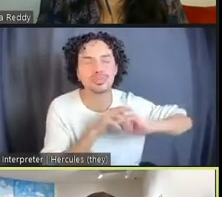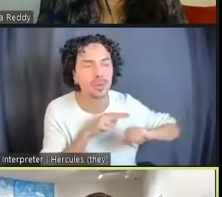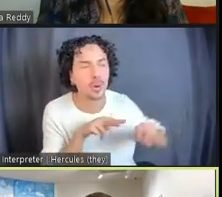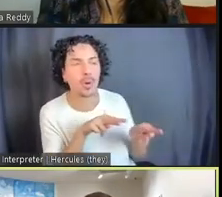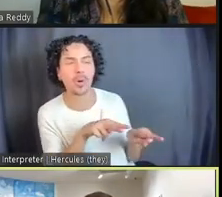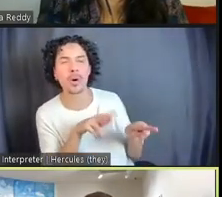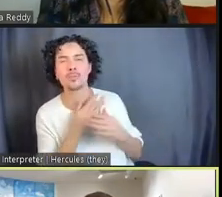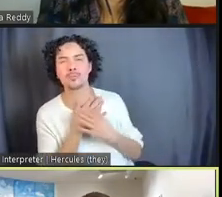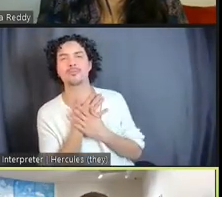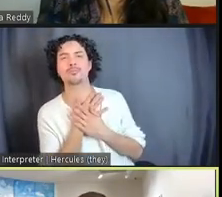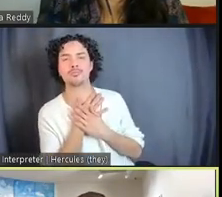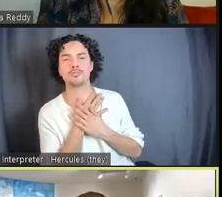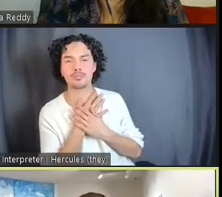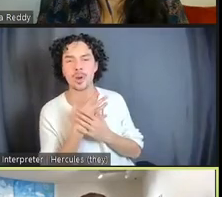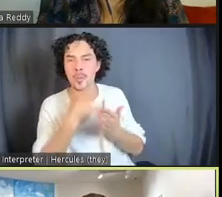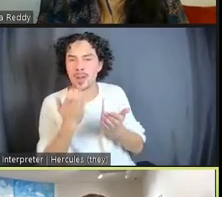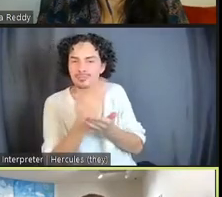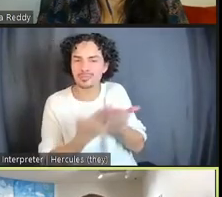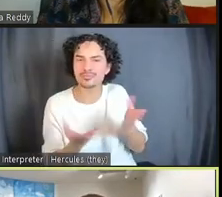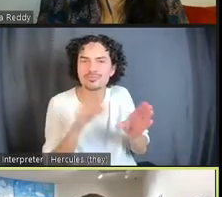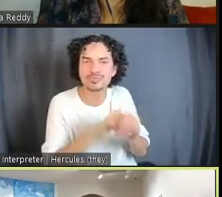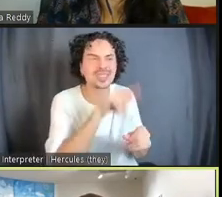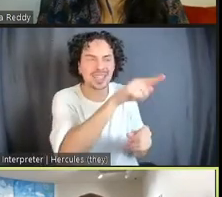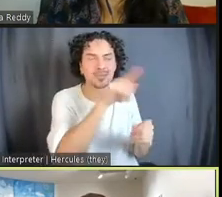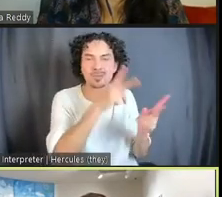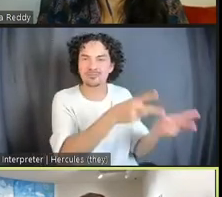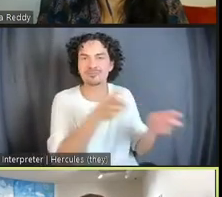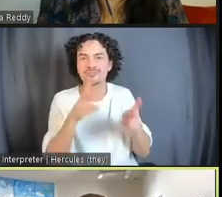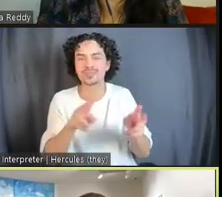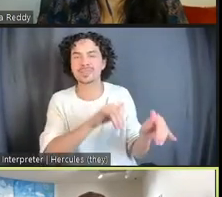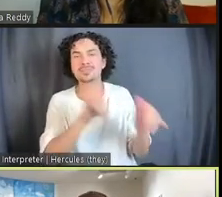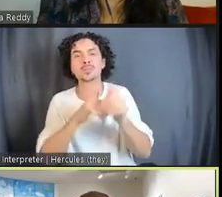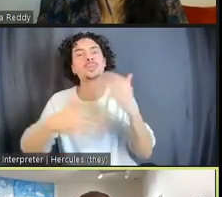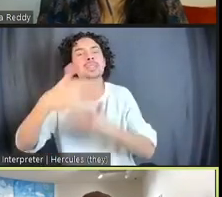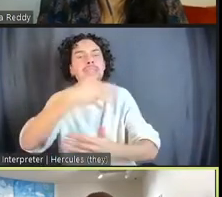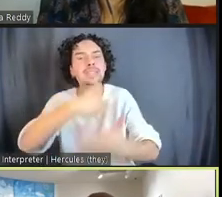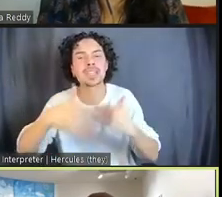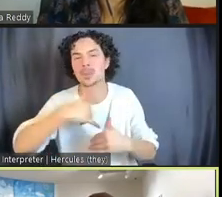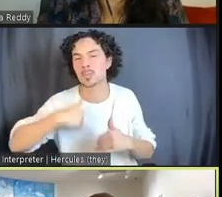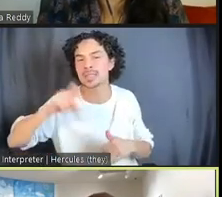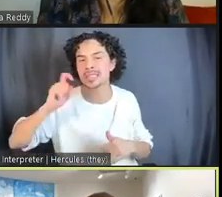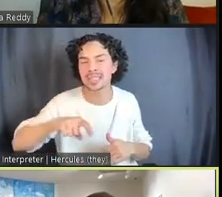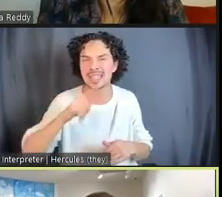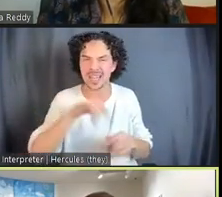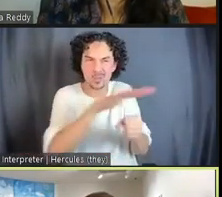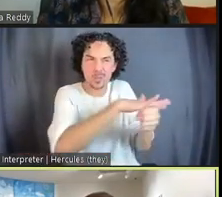And I think it happens on the local, but yeah, it is astounding for all of us that we have a show at PS1.